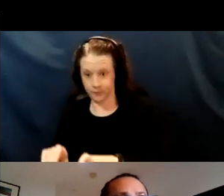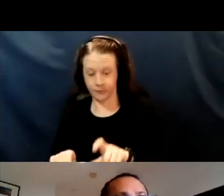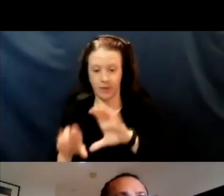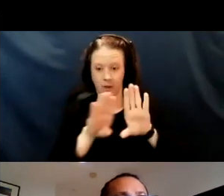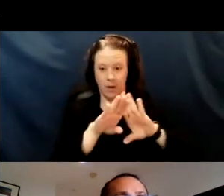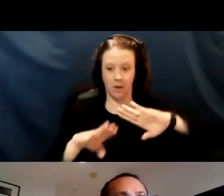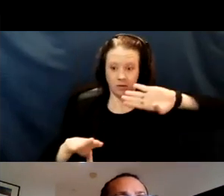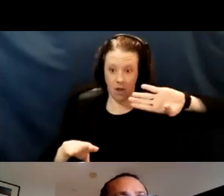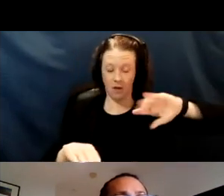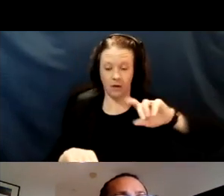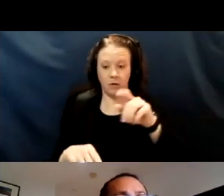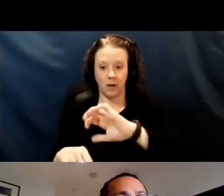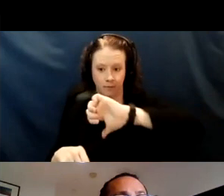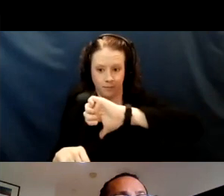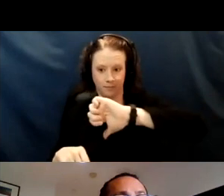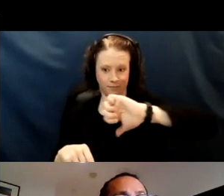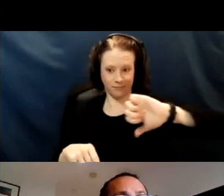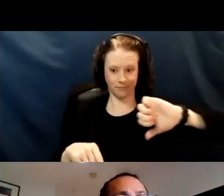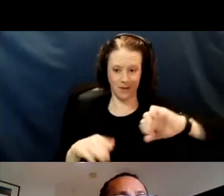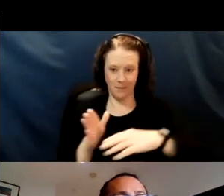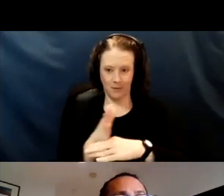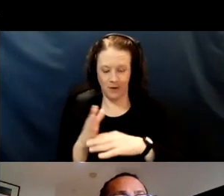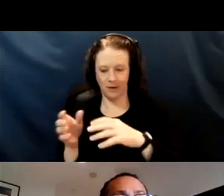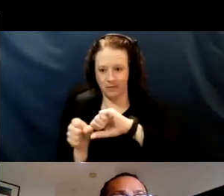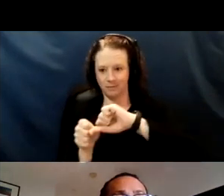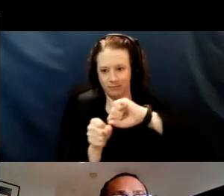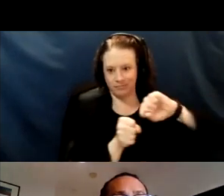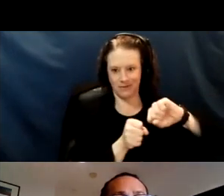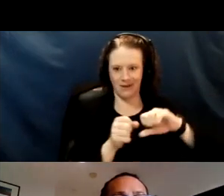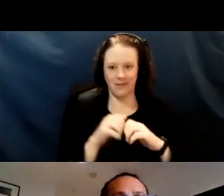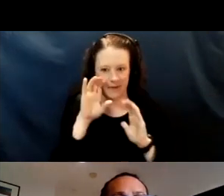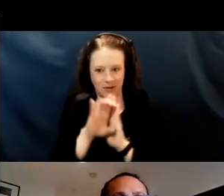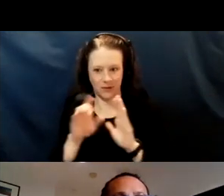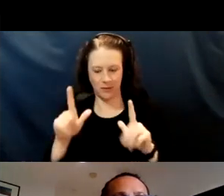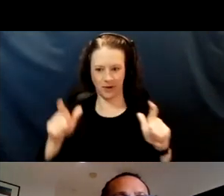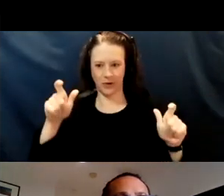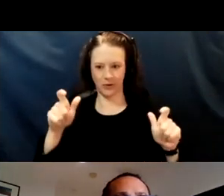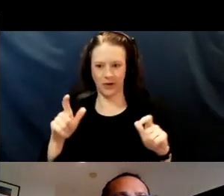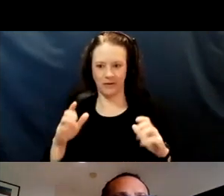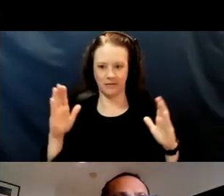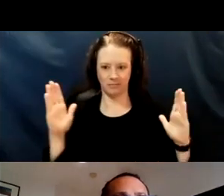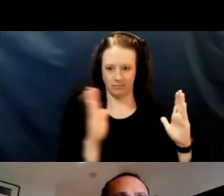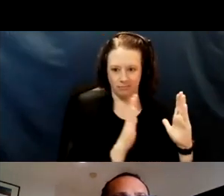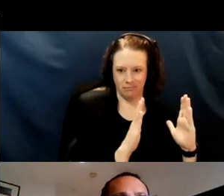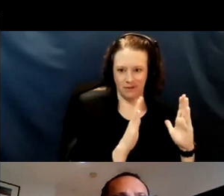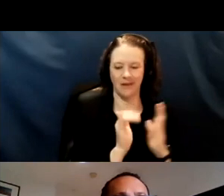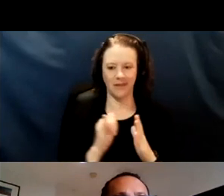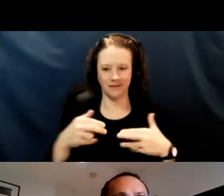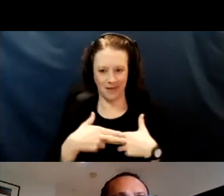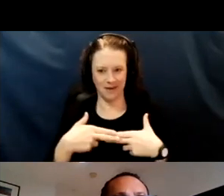to make the slides smaller, and the interpreters and the speakers videos will increase in size. Next slide.